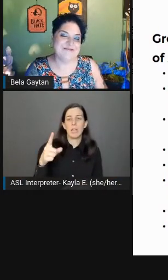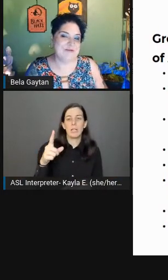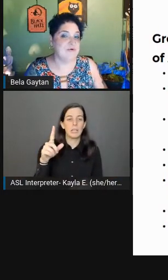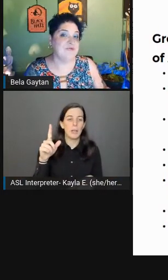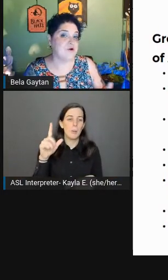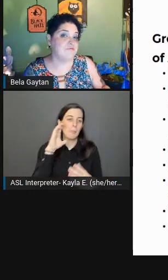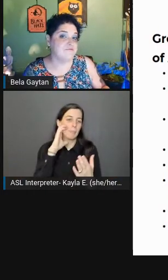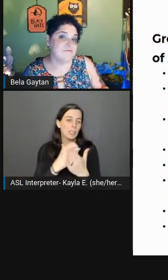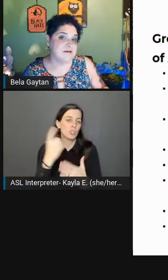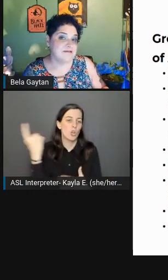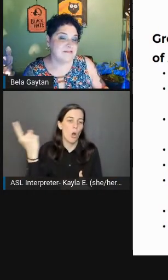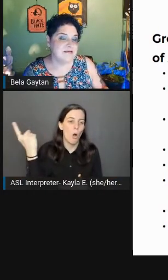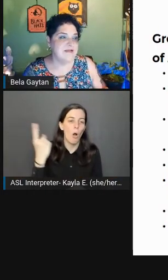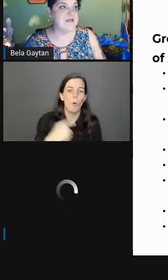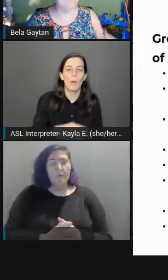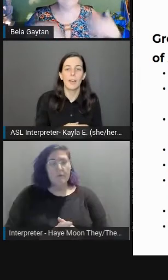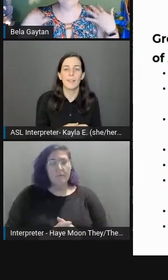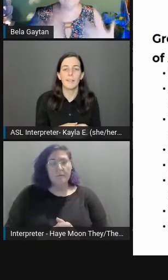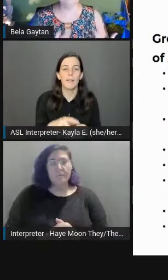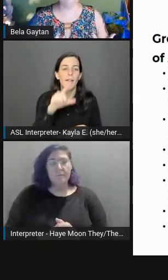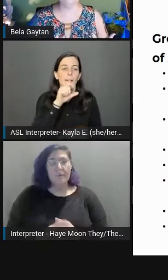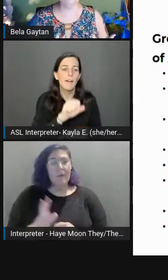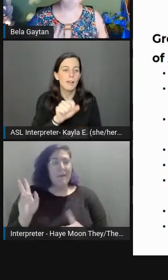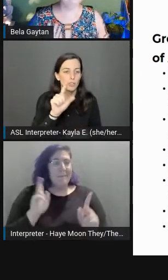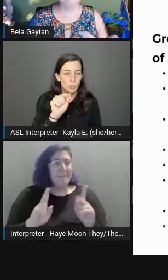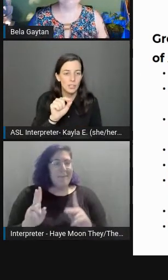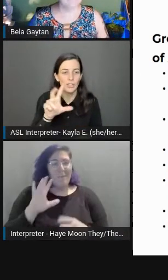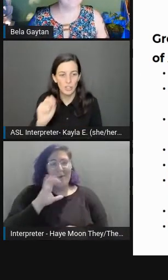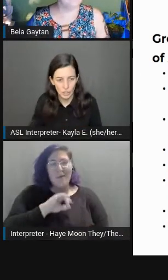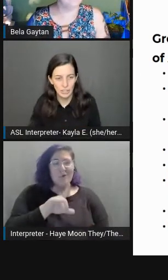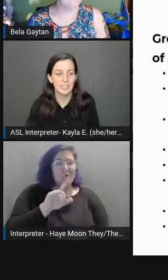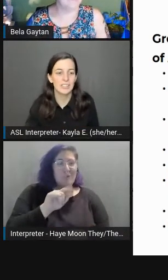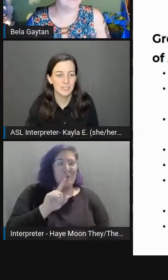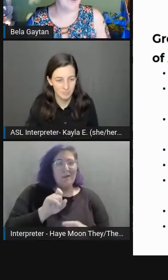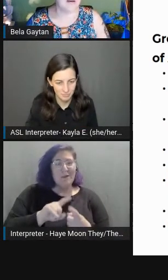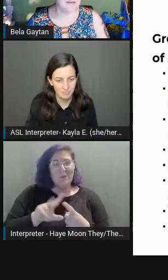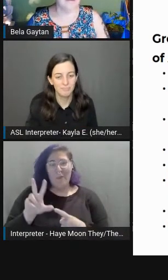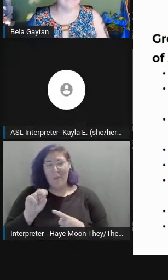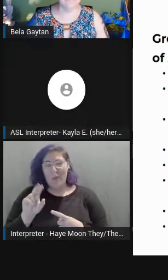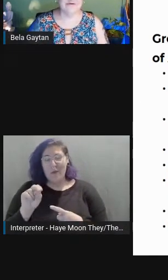people that are fit and people that are considered attractive.